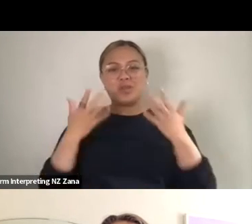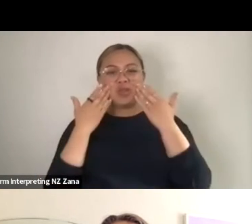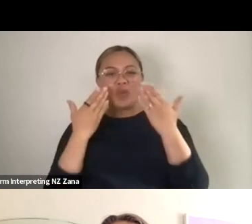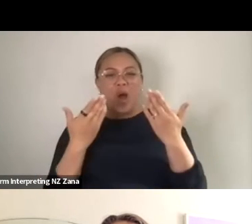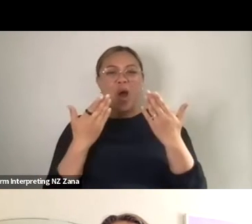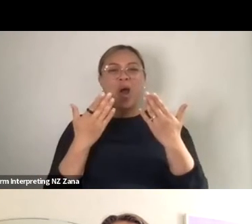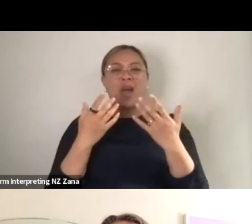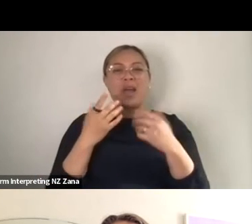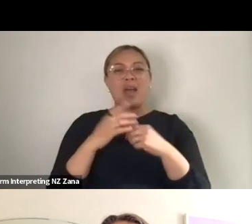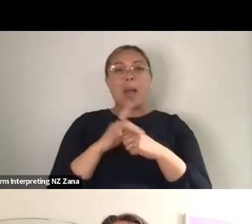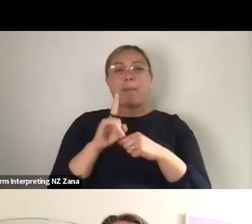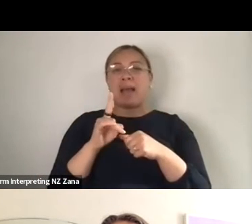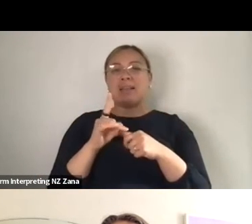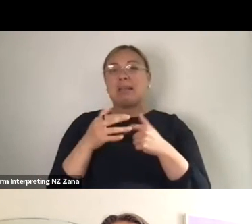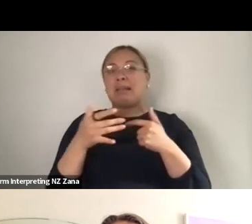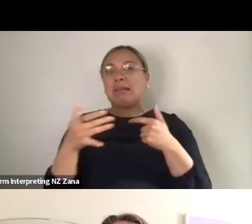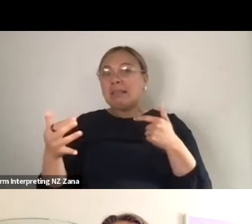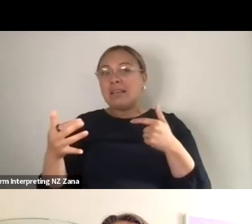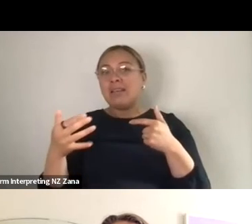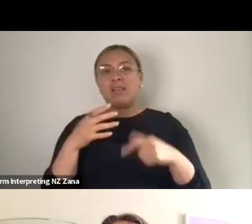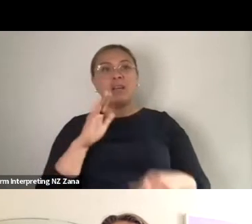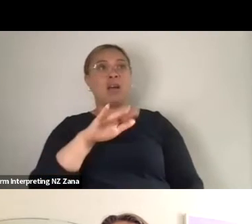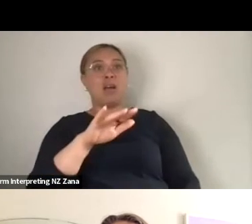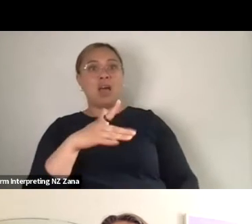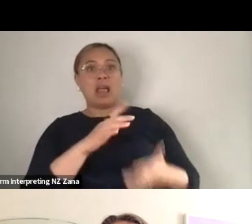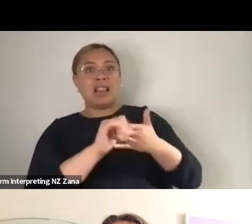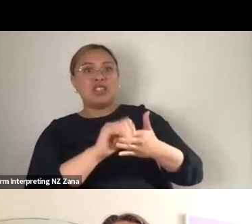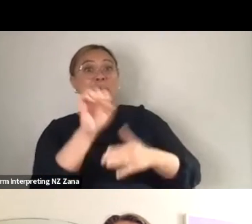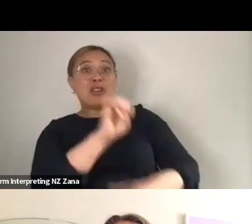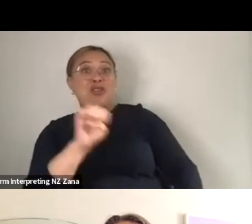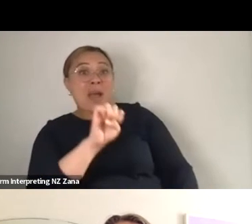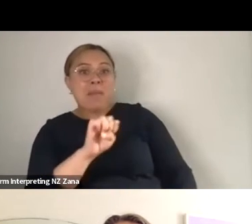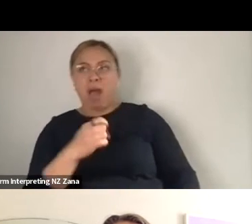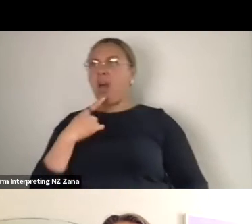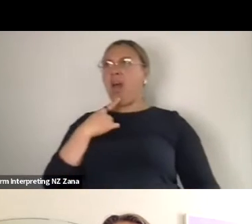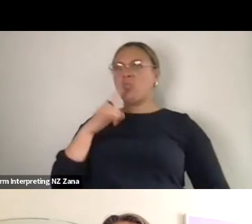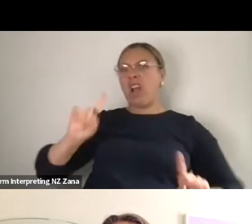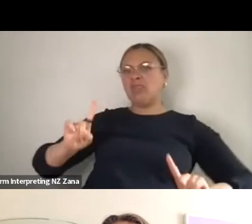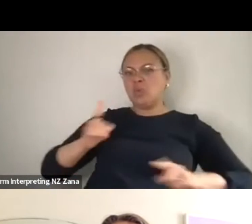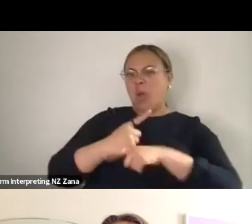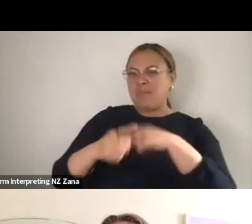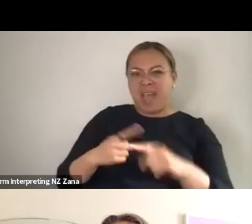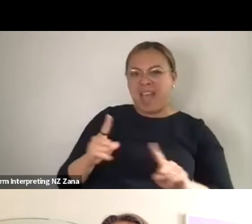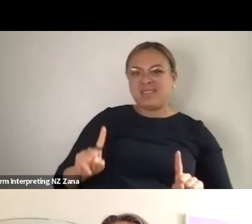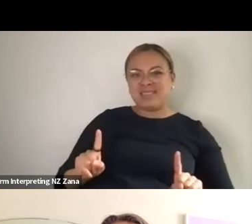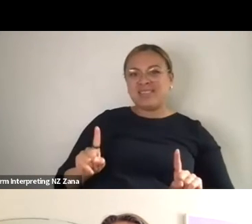like, so leadership in Europe, I'm like oh. My producer is much better at these sort of meta,